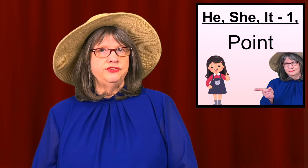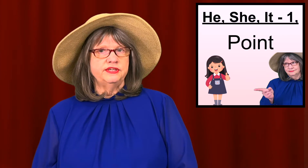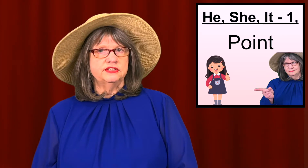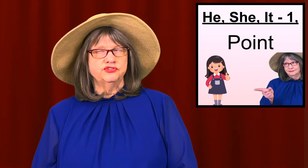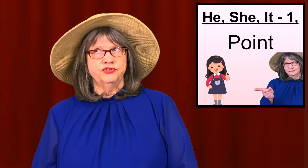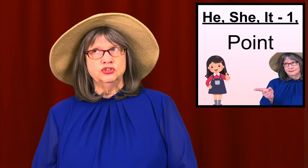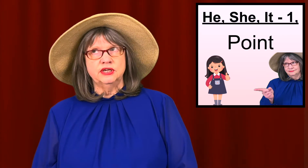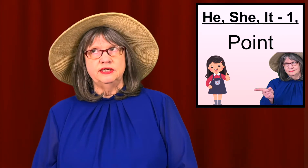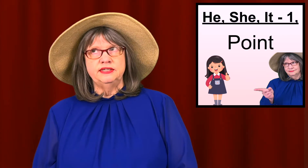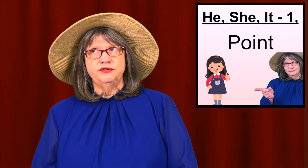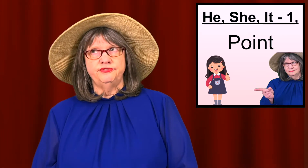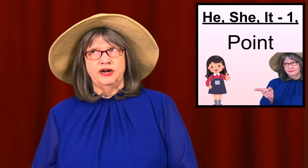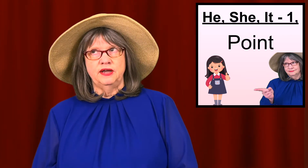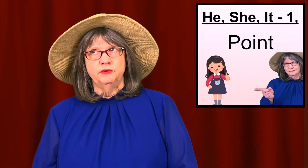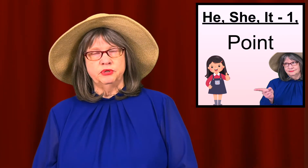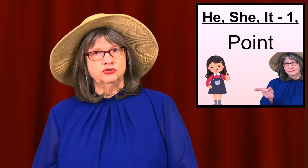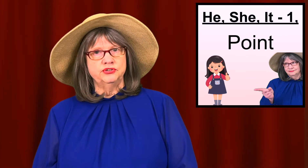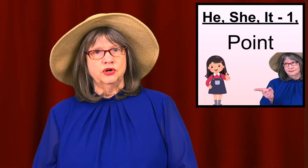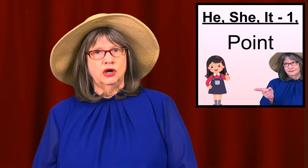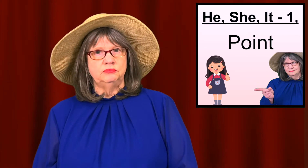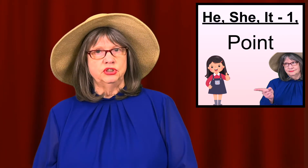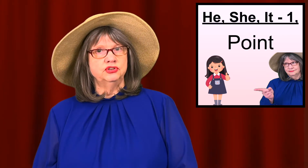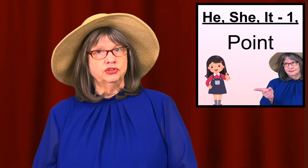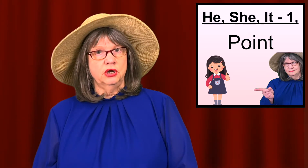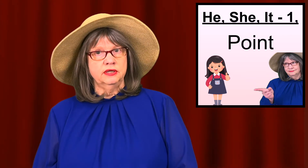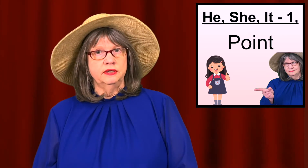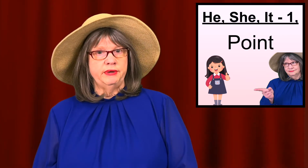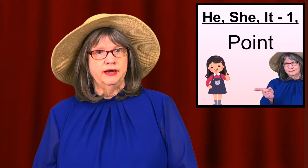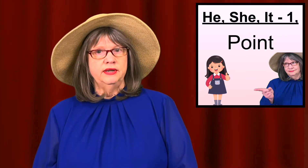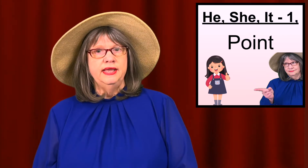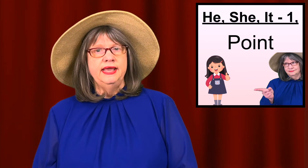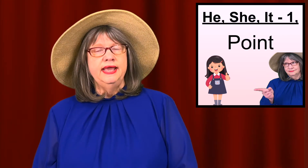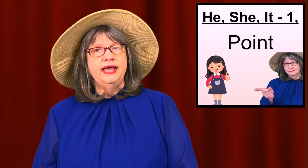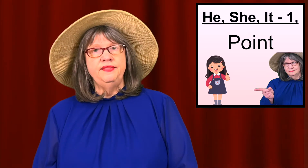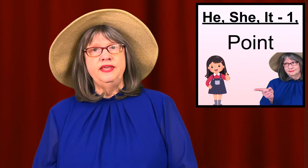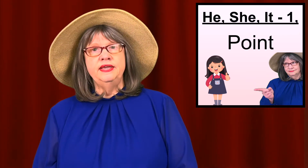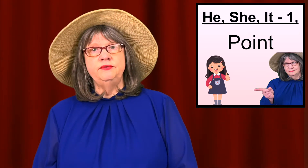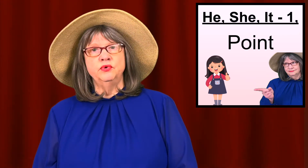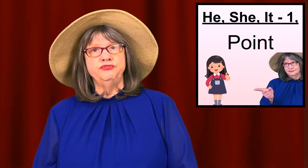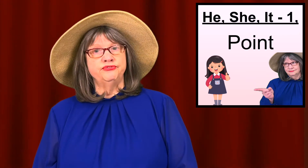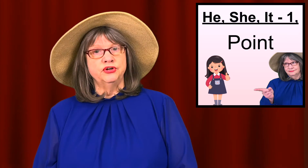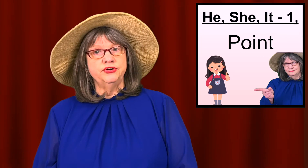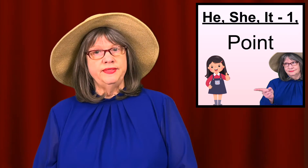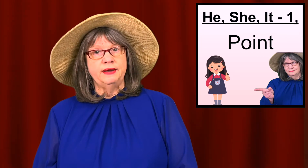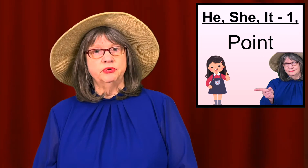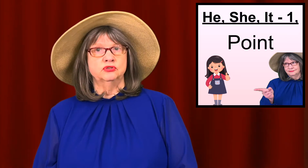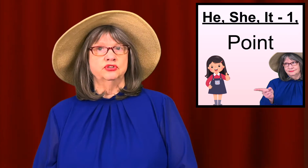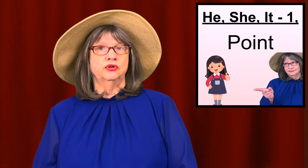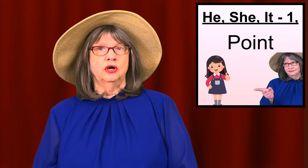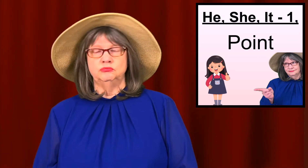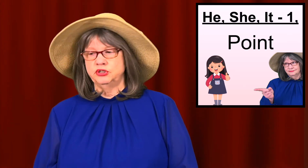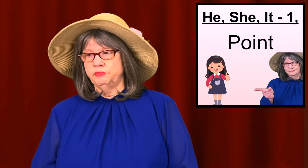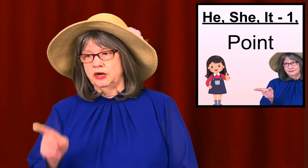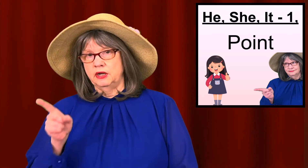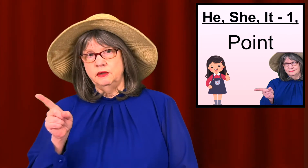this is first identify the person or object you're talking about. And then refer to that person or object by